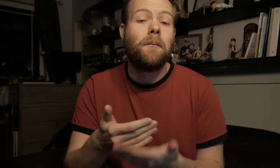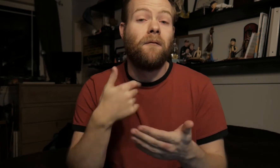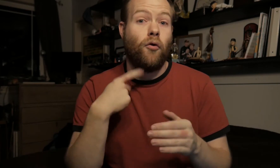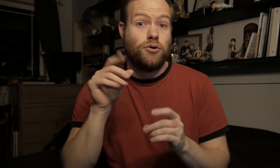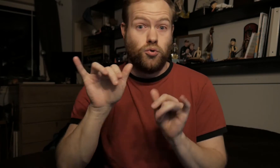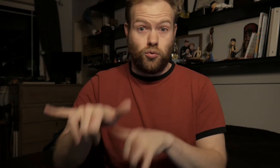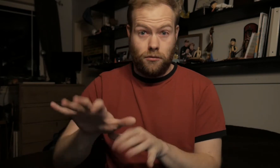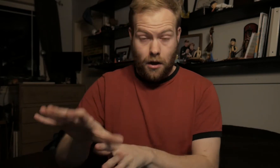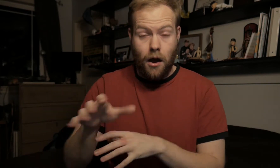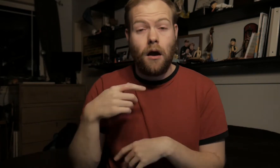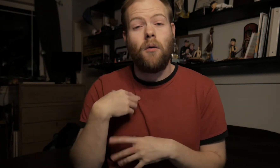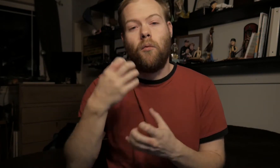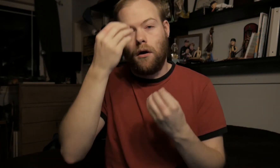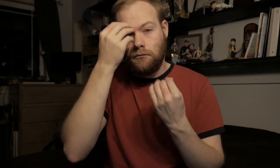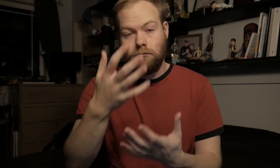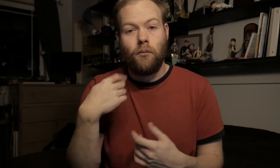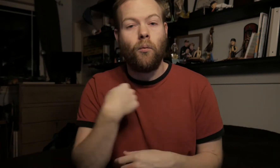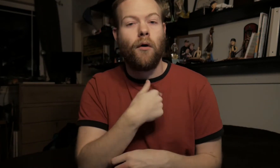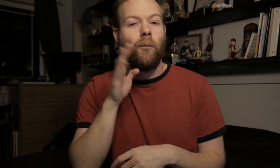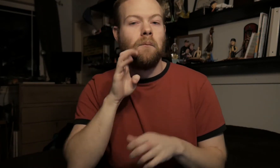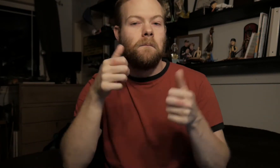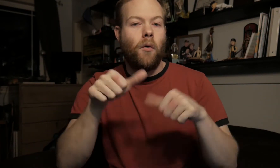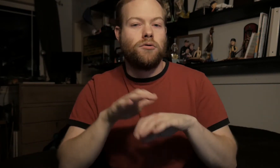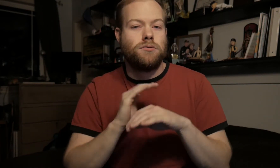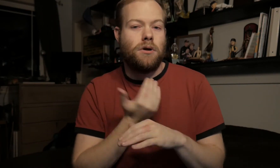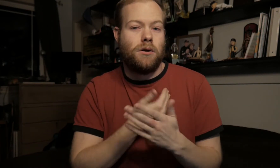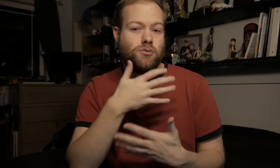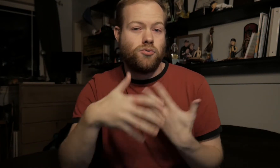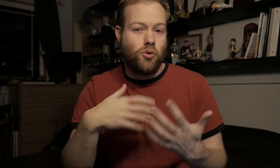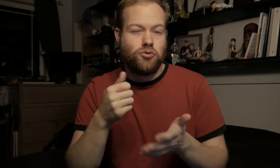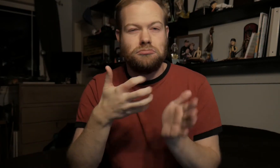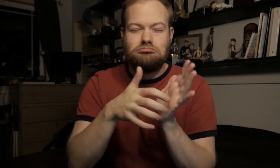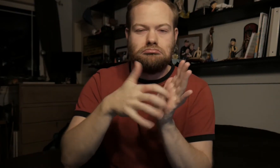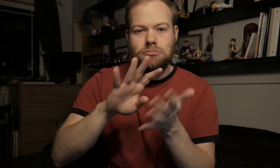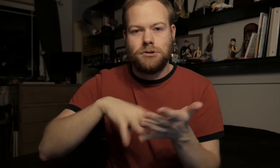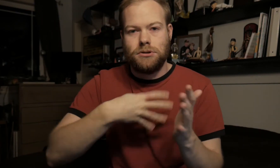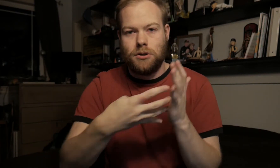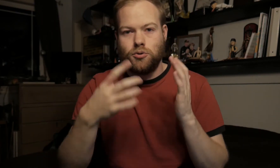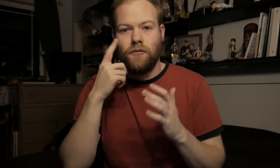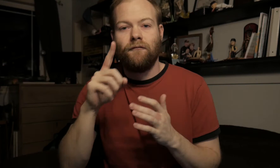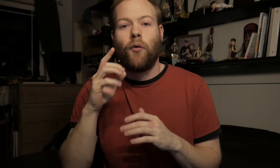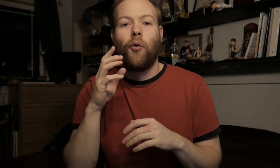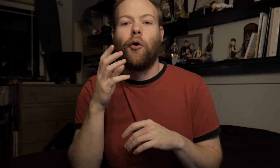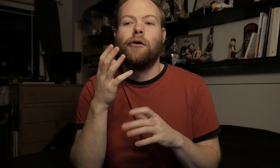Before I do that, I want to let you know we will be posting on our socials a loose schedule for